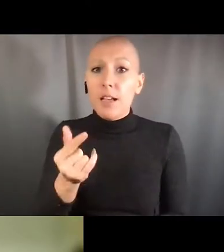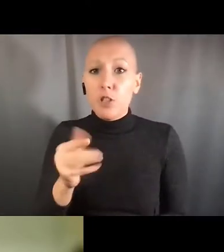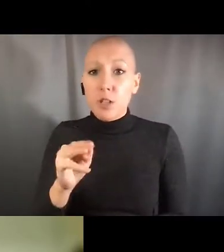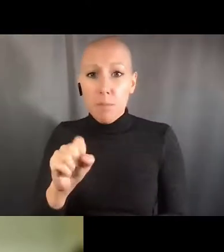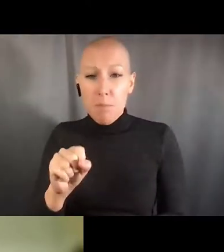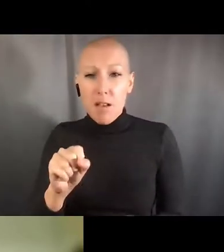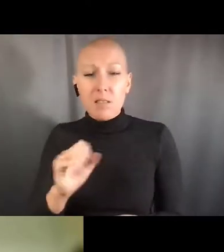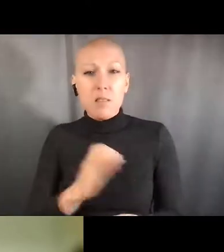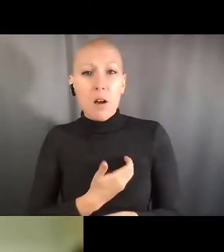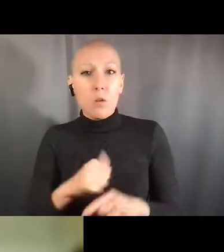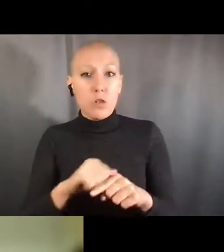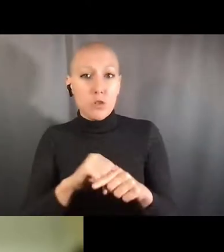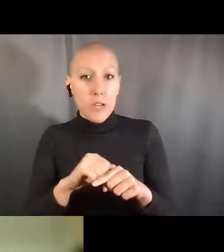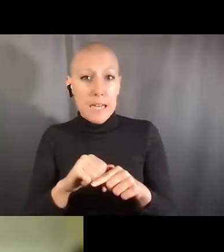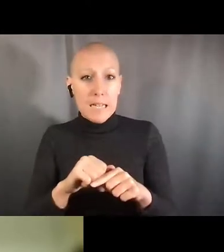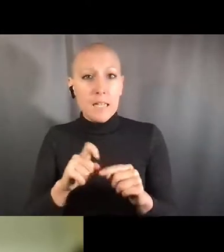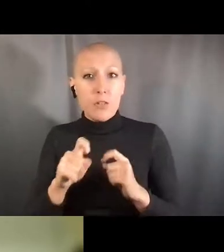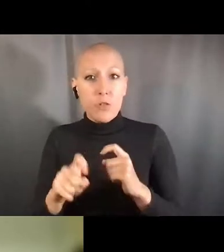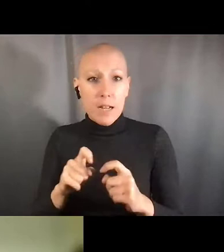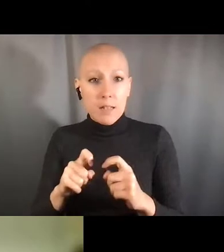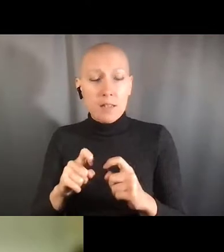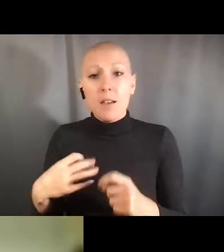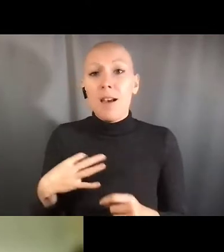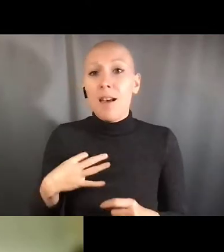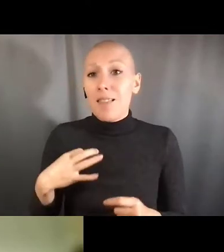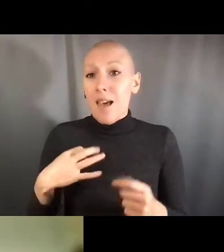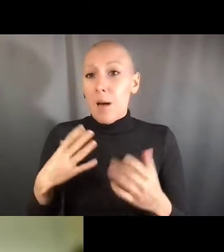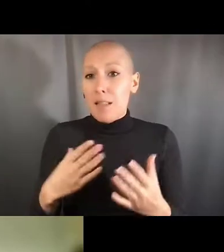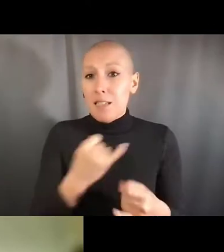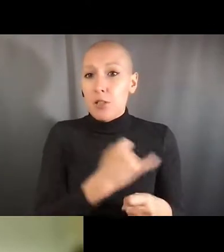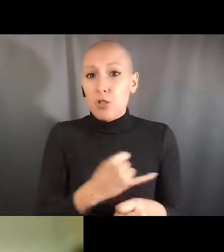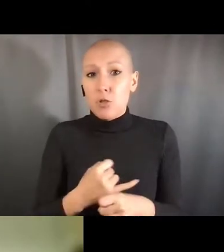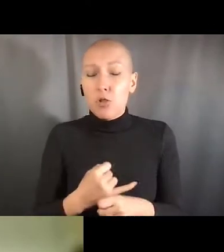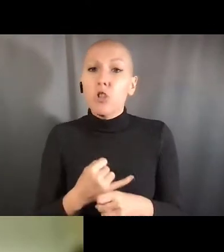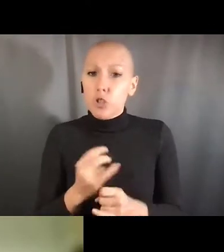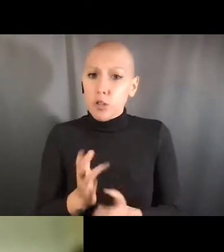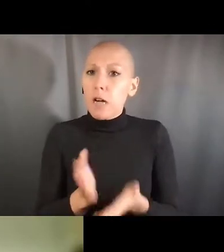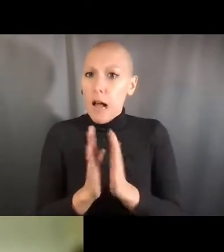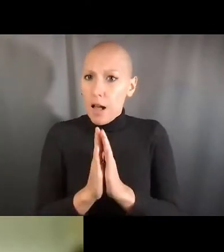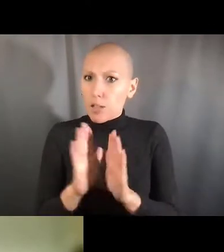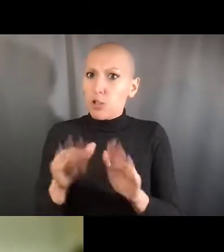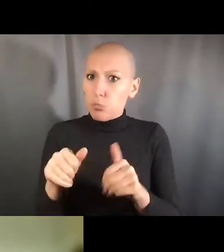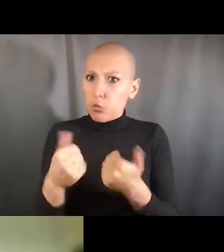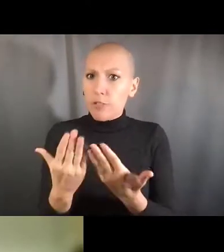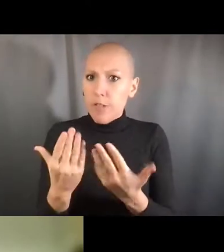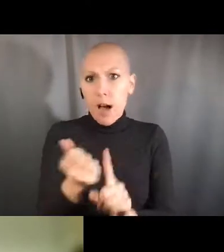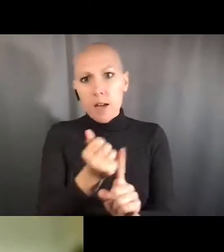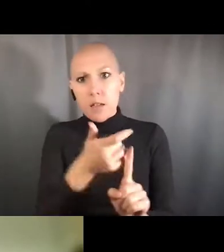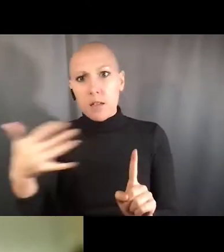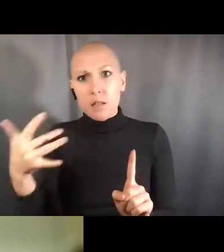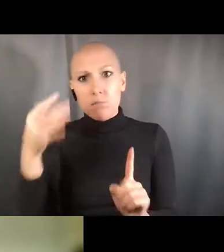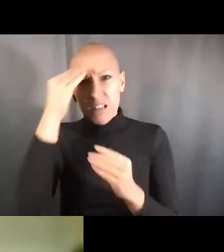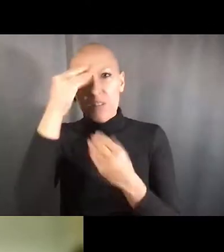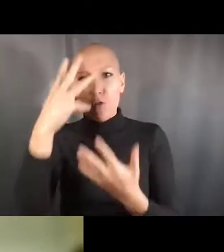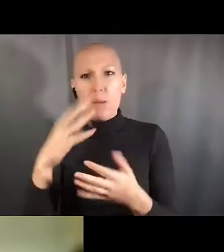And if there is a problem, what to do about it. And so by explicitly incorporating